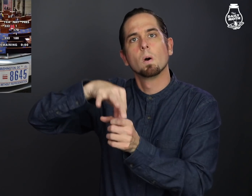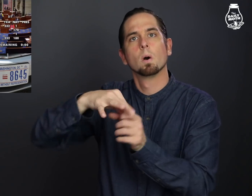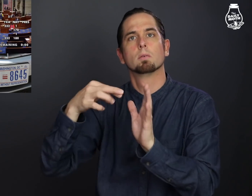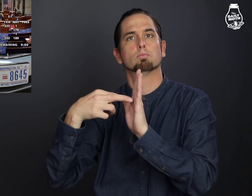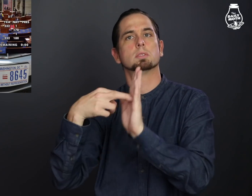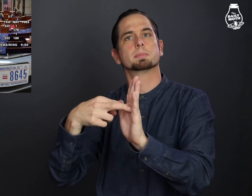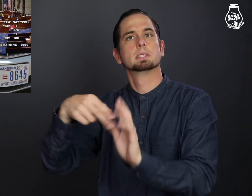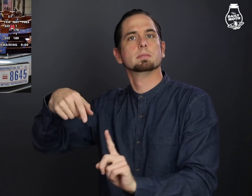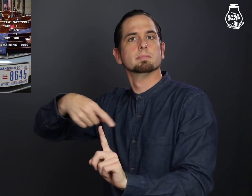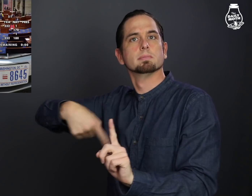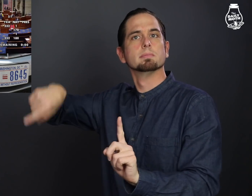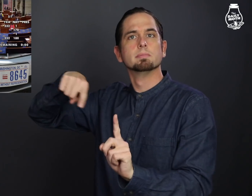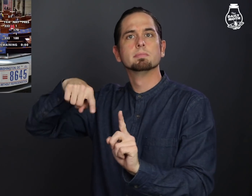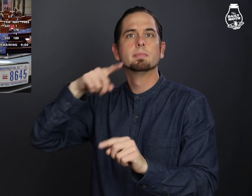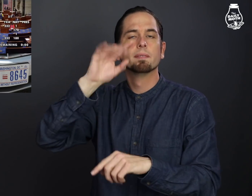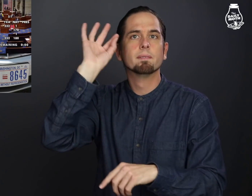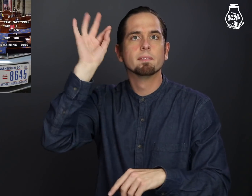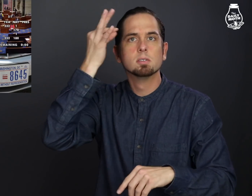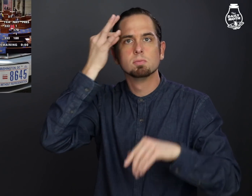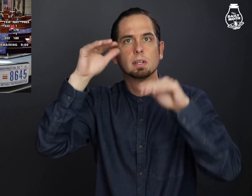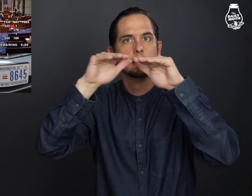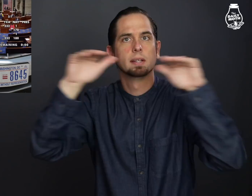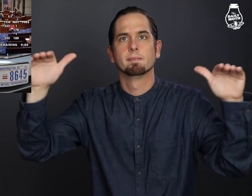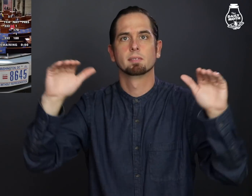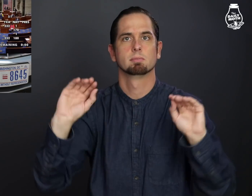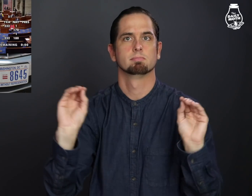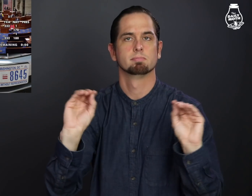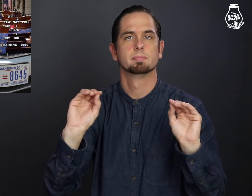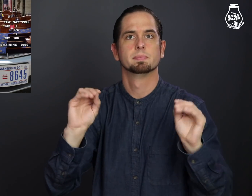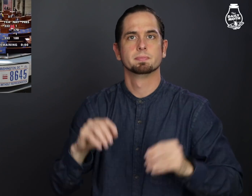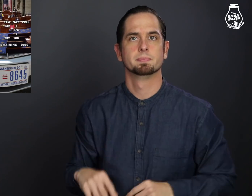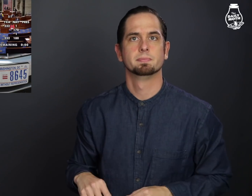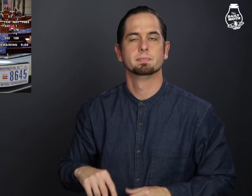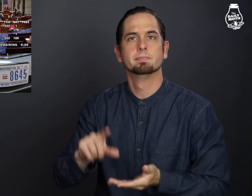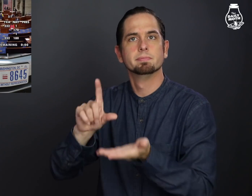voting representation on the federal level.